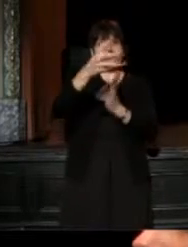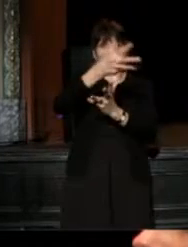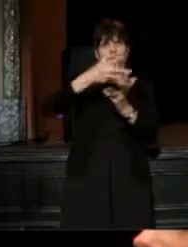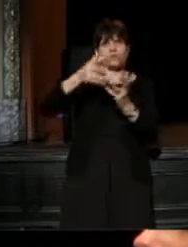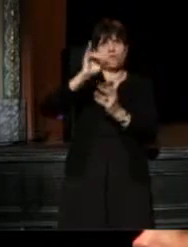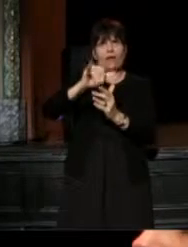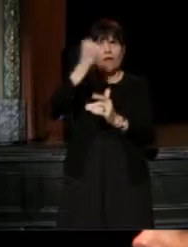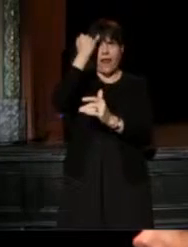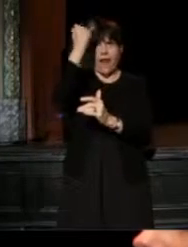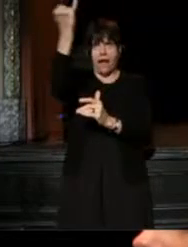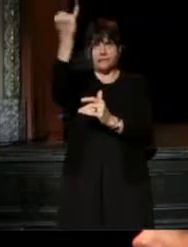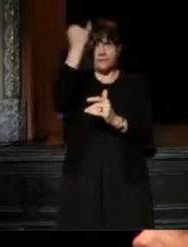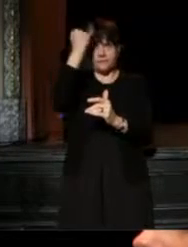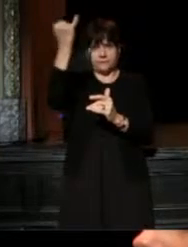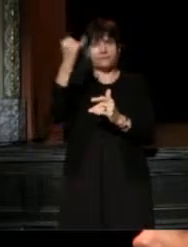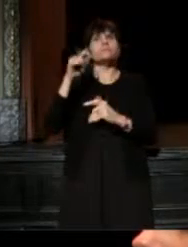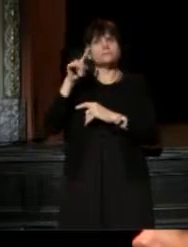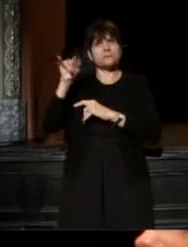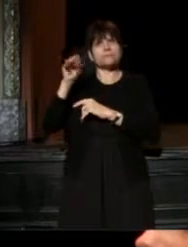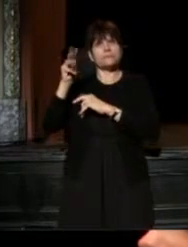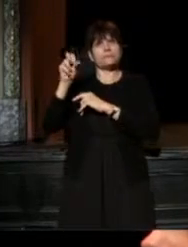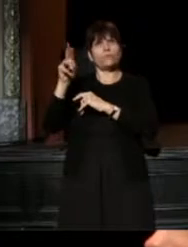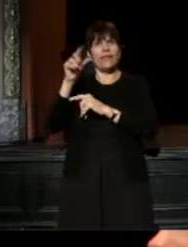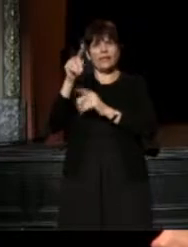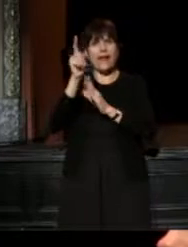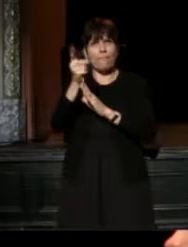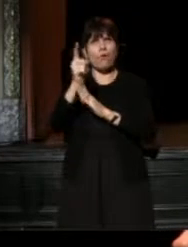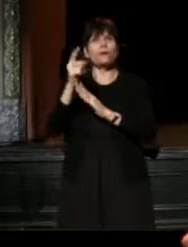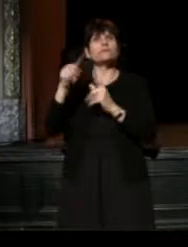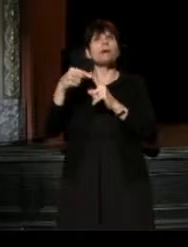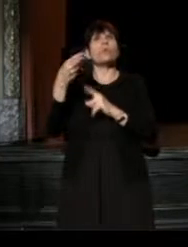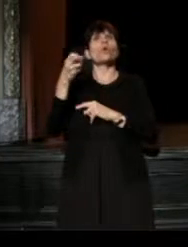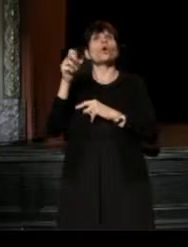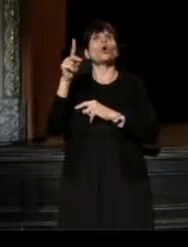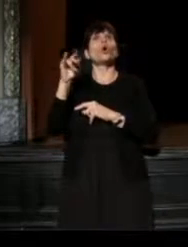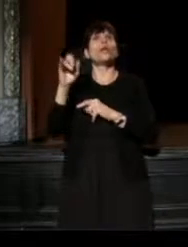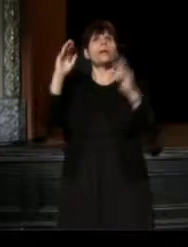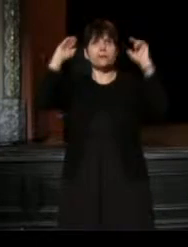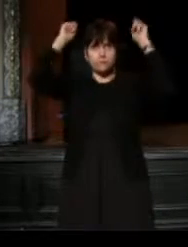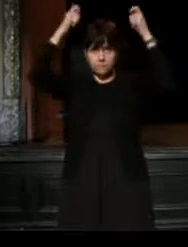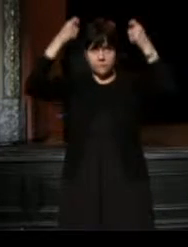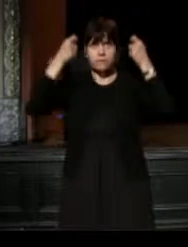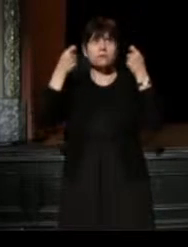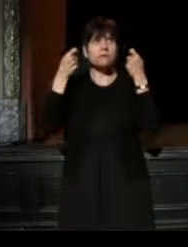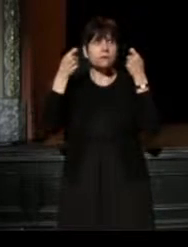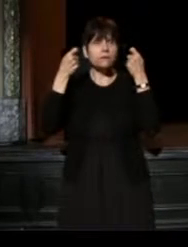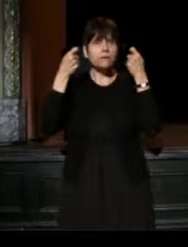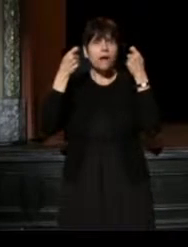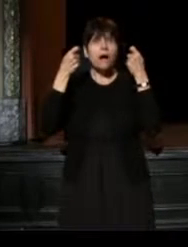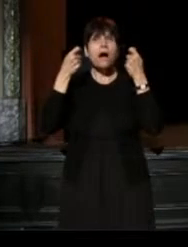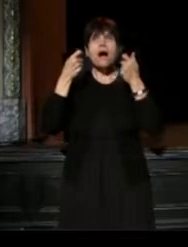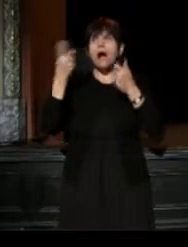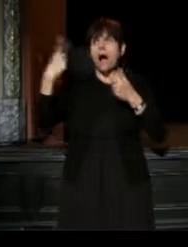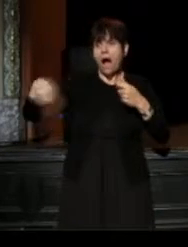so we thought at that moment in our history it was about the hoodie. And it was about us as a nation,